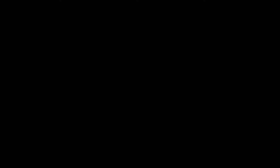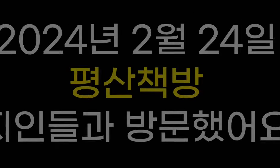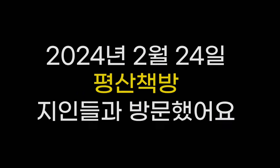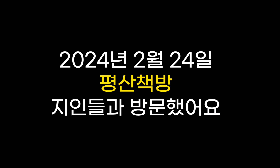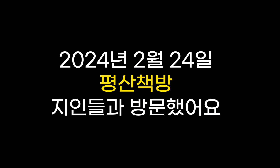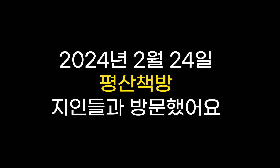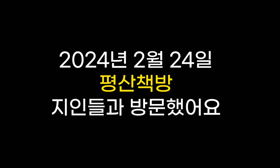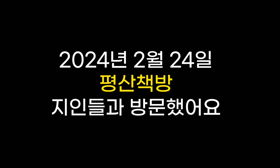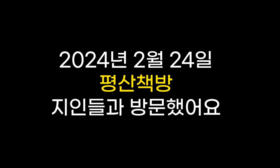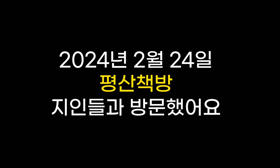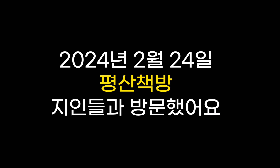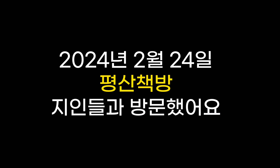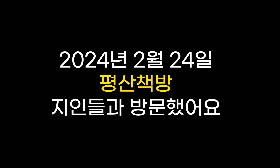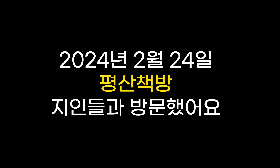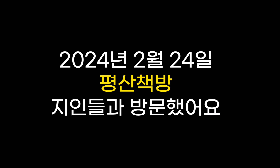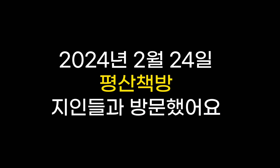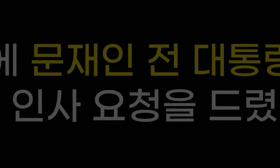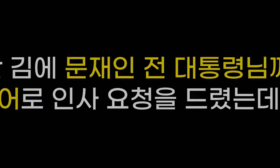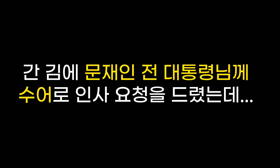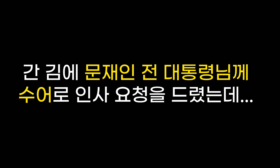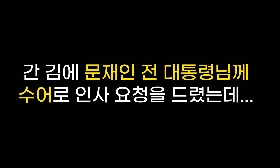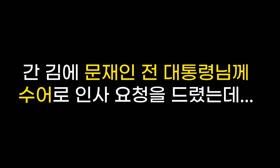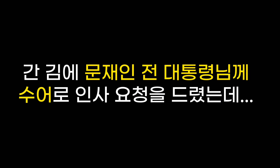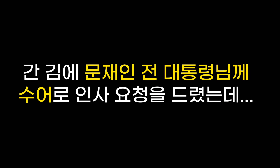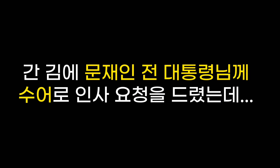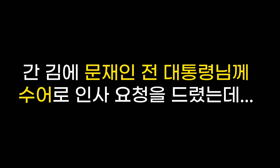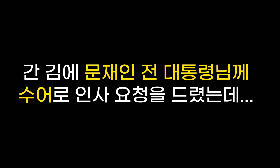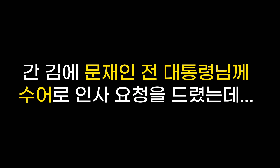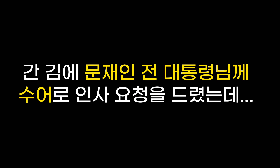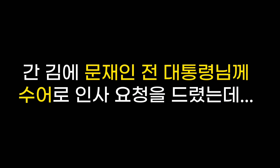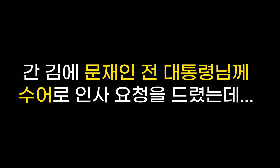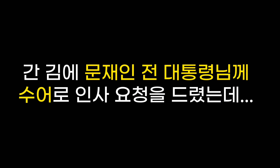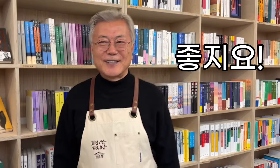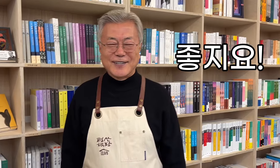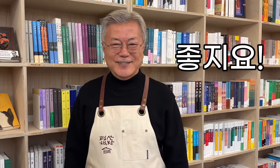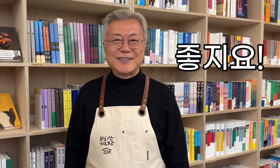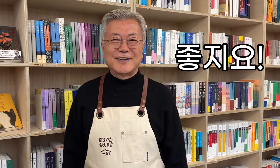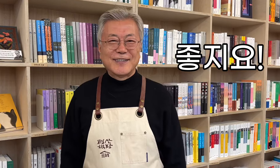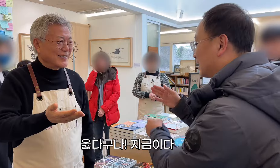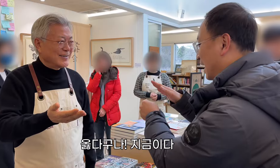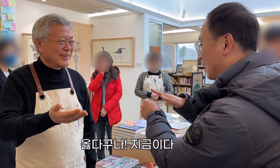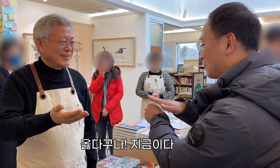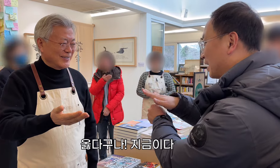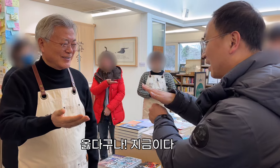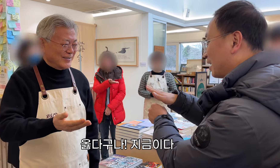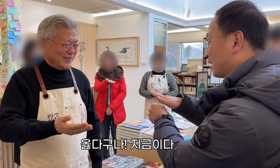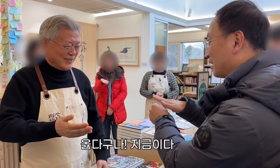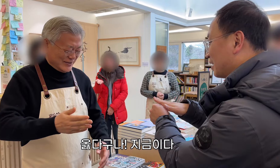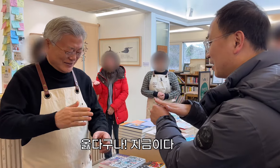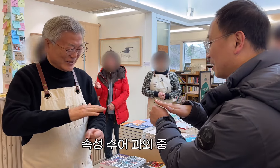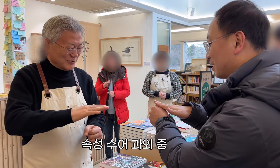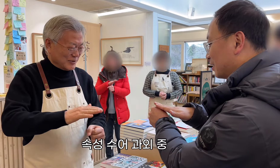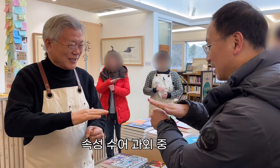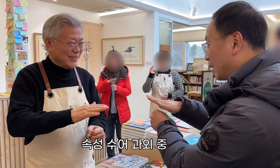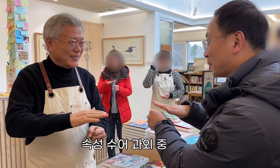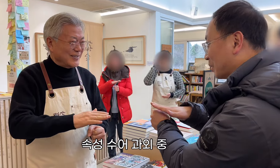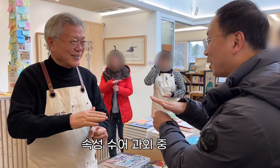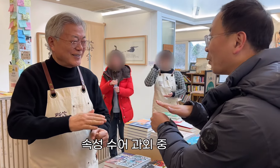On February 24, 2024, I visited Pyeongsan Bookstore with my friends. While I was there, I asked former President Moon Jae-in to say hello to him in sign language... Great! That's right! Now!! Quick sign language tutoring.